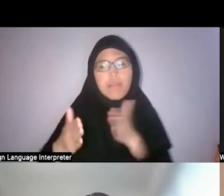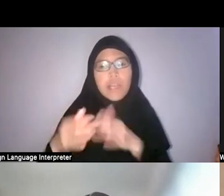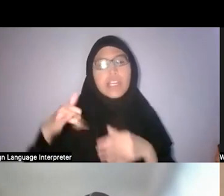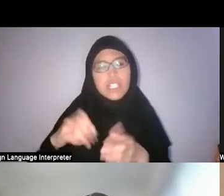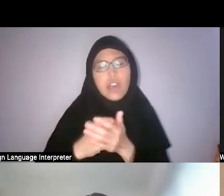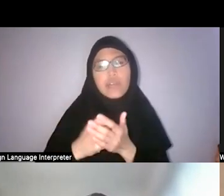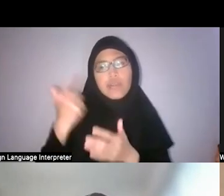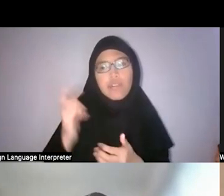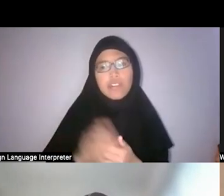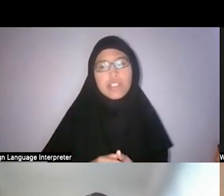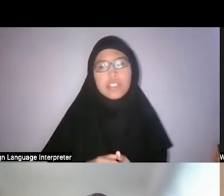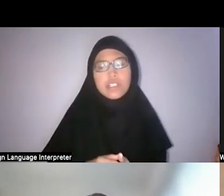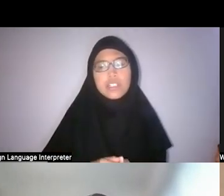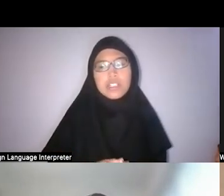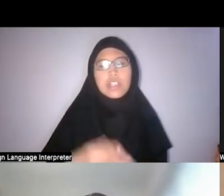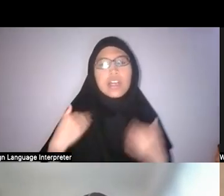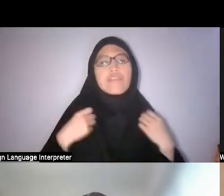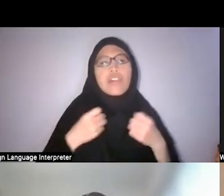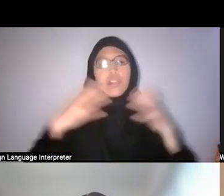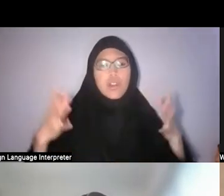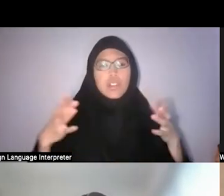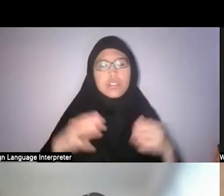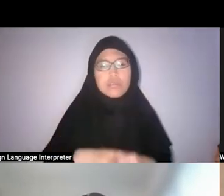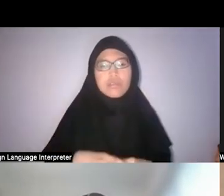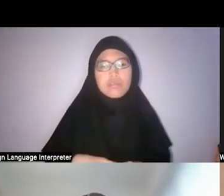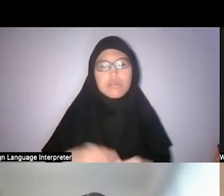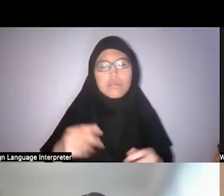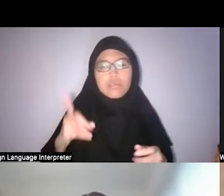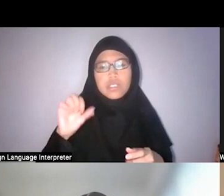and there’s a lot to be dealt with there.